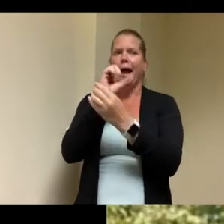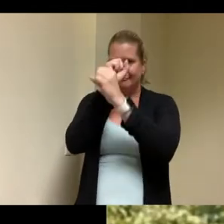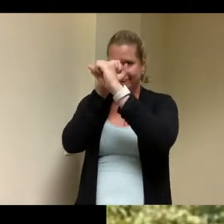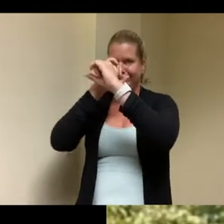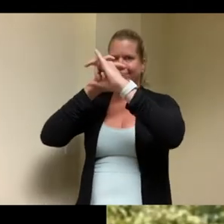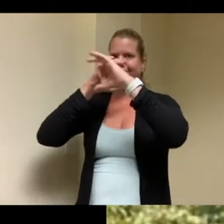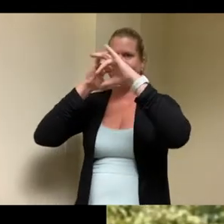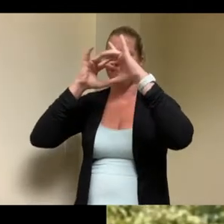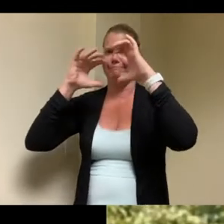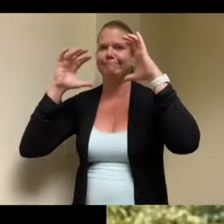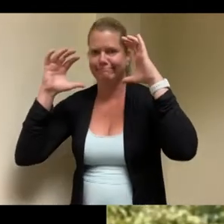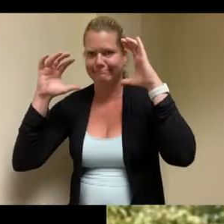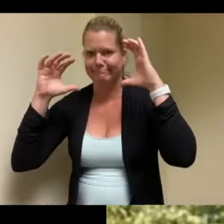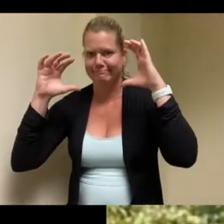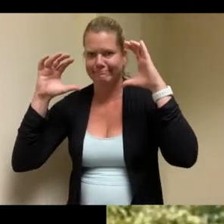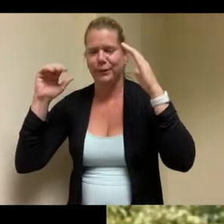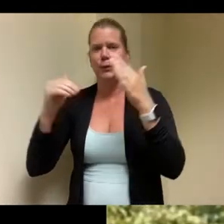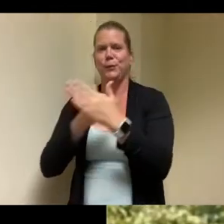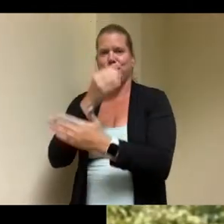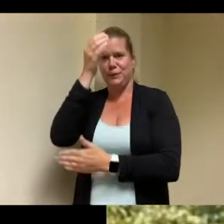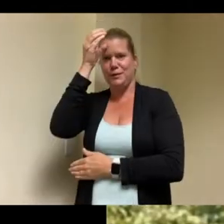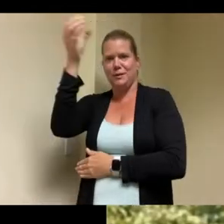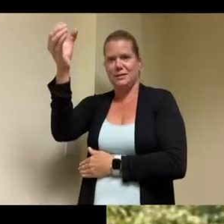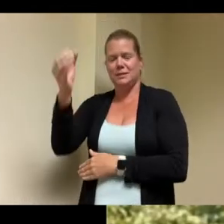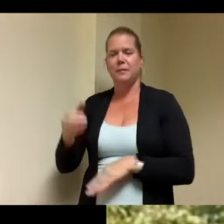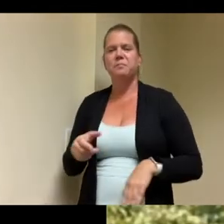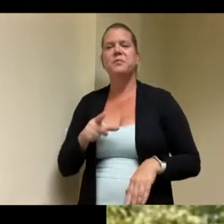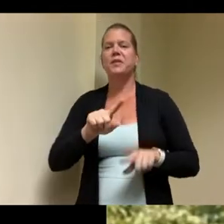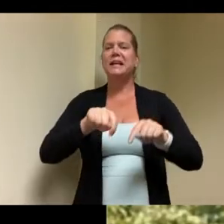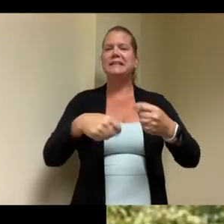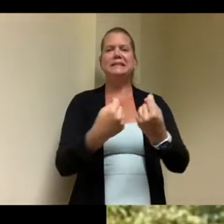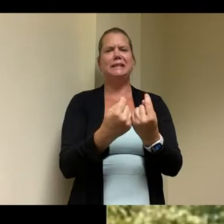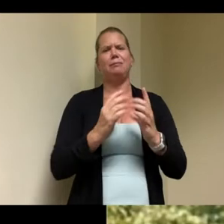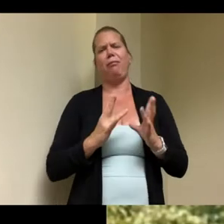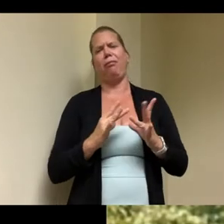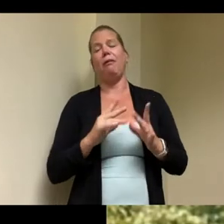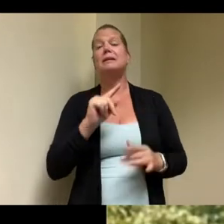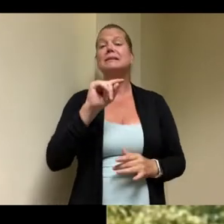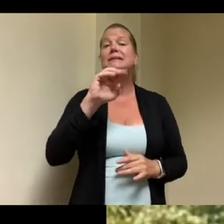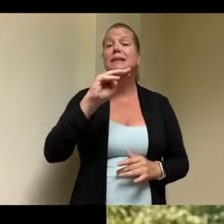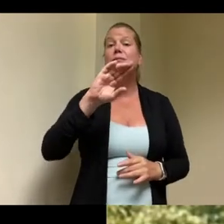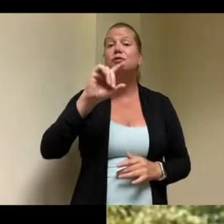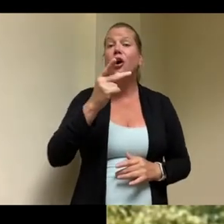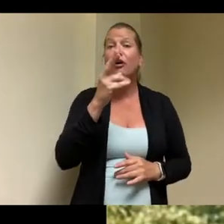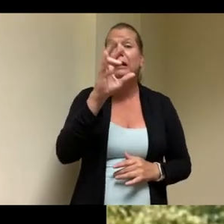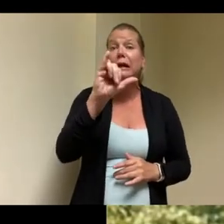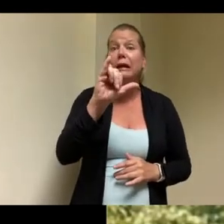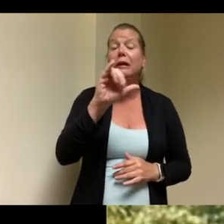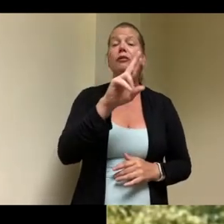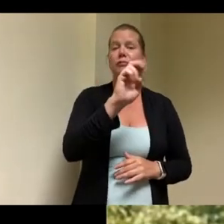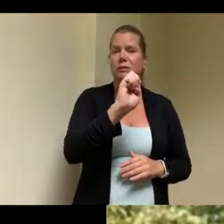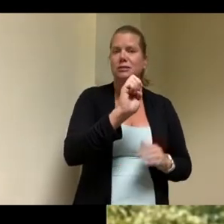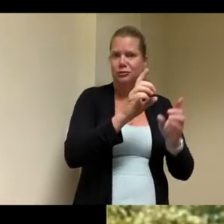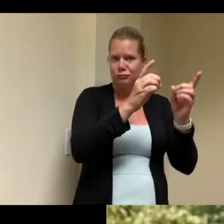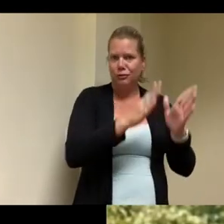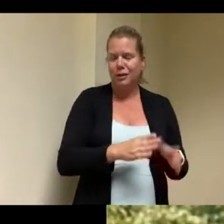uh to develop and uh tim doherty our real estate development director and dave lovering our construction manager uh again